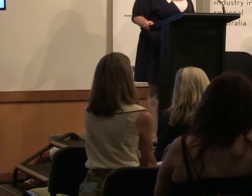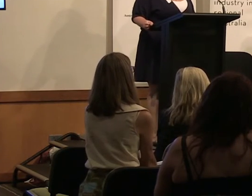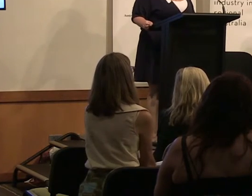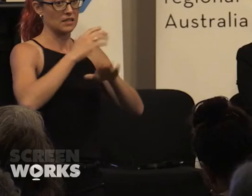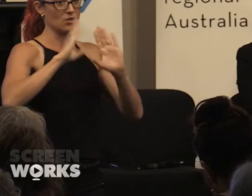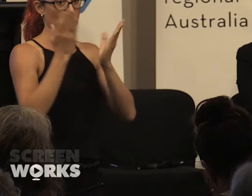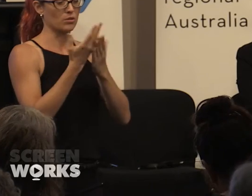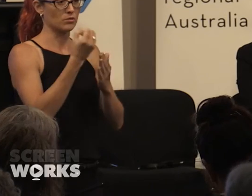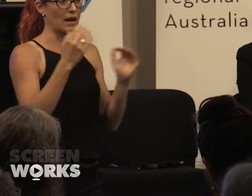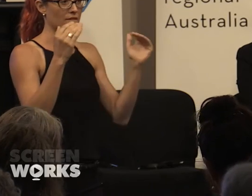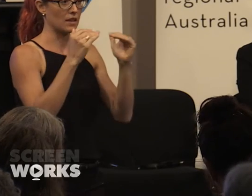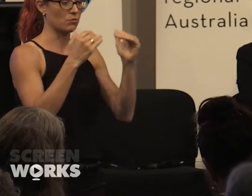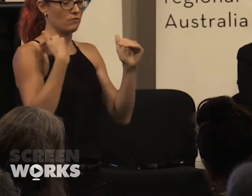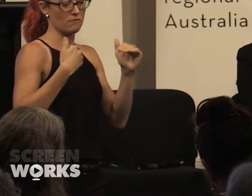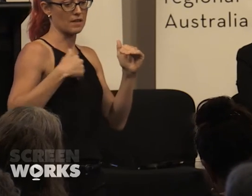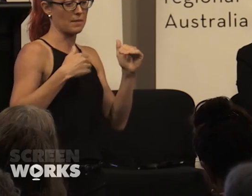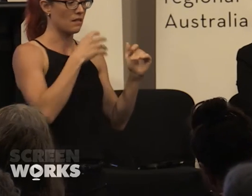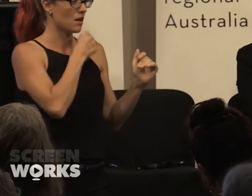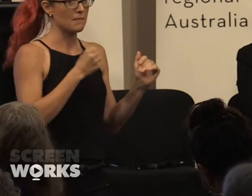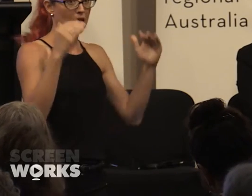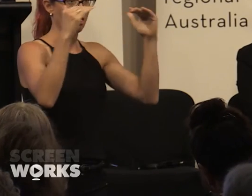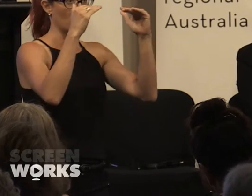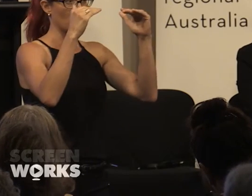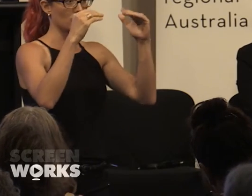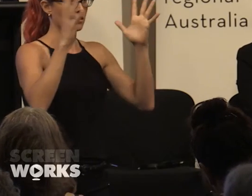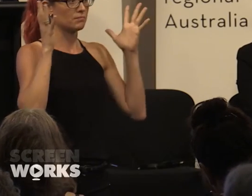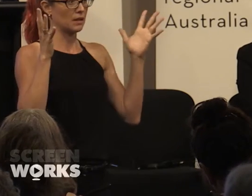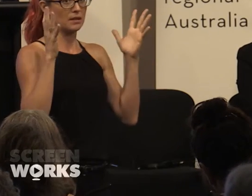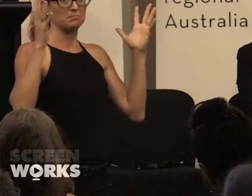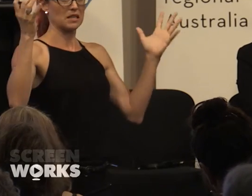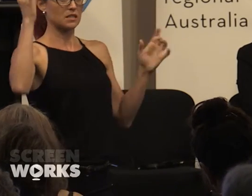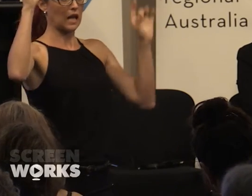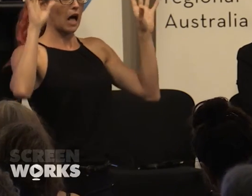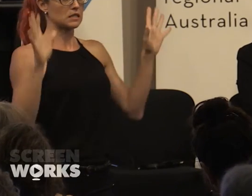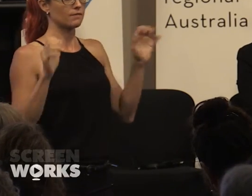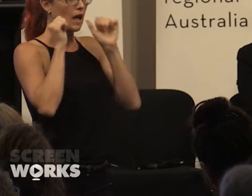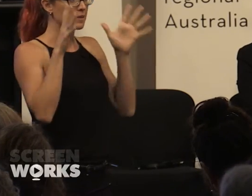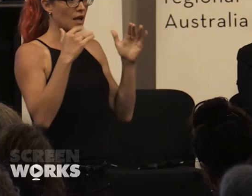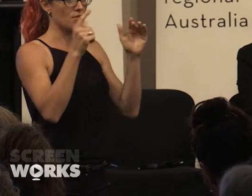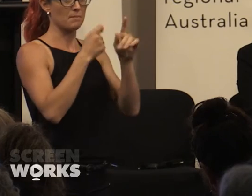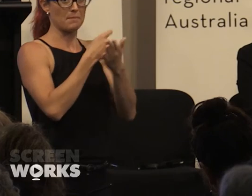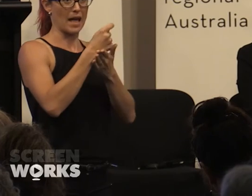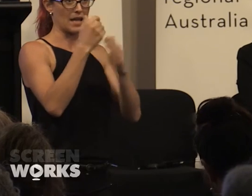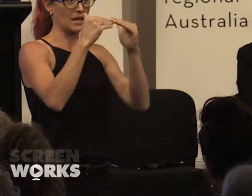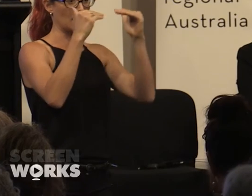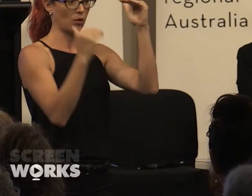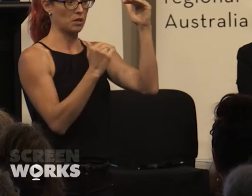you've got an equal female and male who are superstars and the pay inequity between those two roles was revealed in